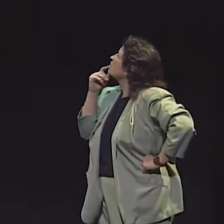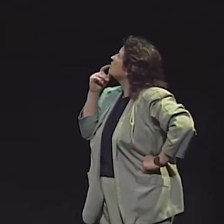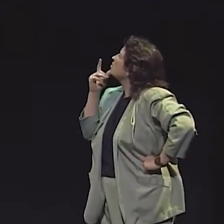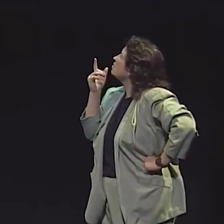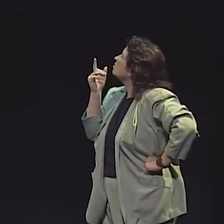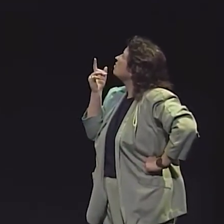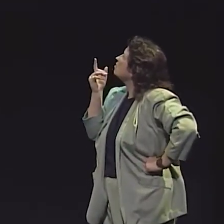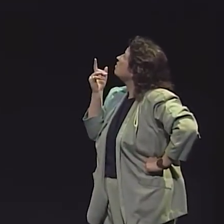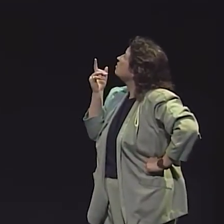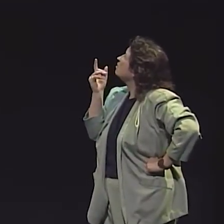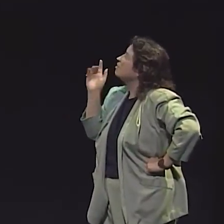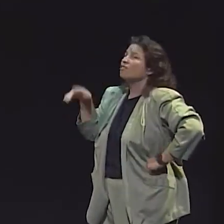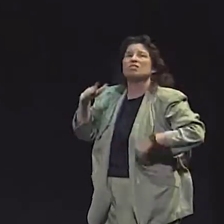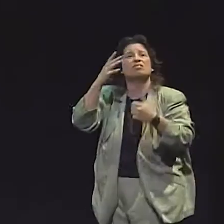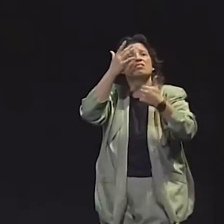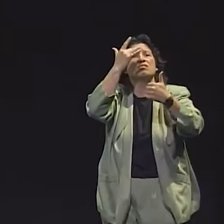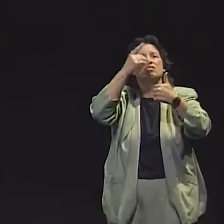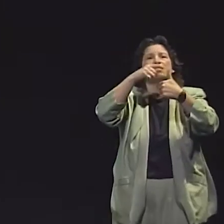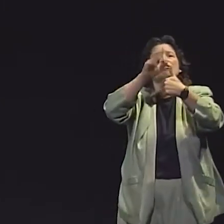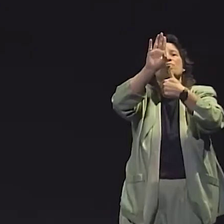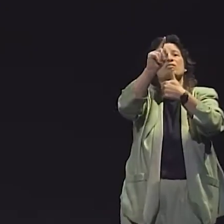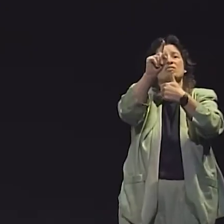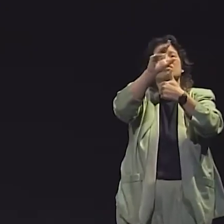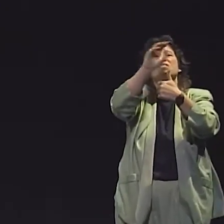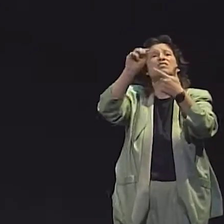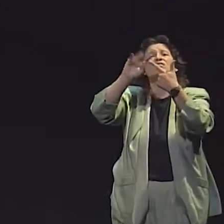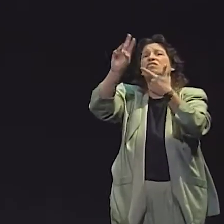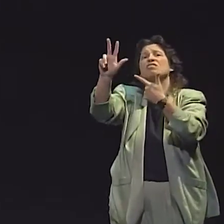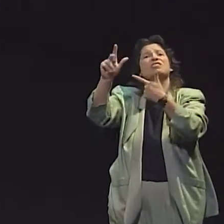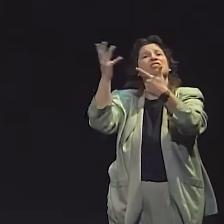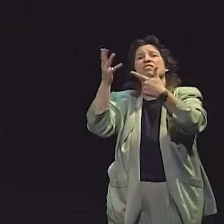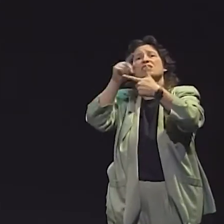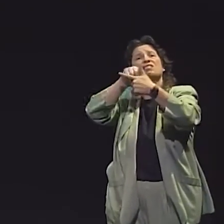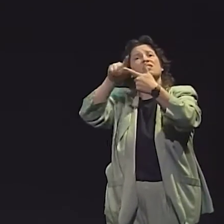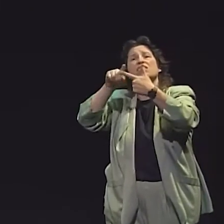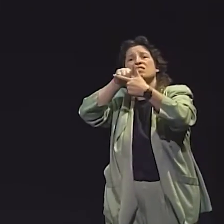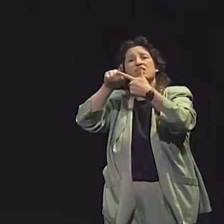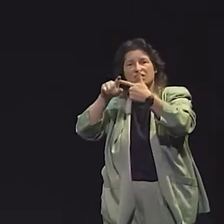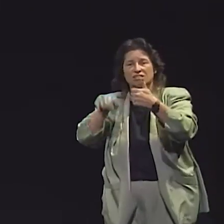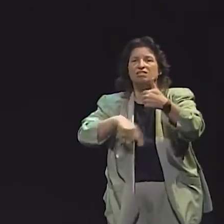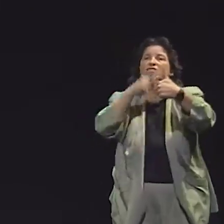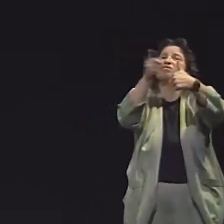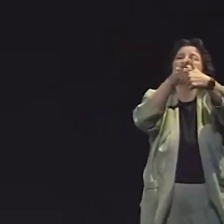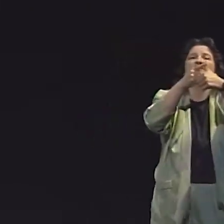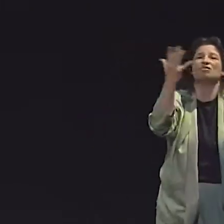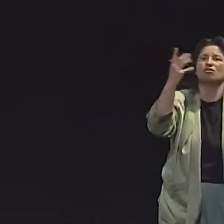THEY DIDN'T BECOME MORE PROFICIENT THAN THE CHILDREN IN THEIR OWN GROUP